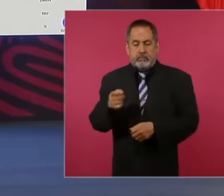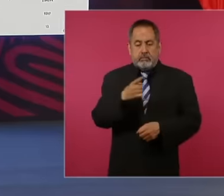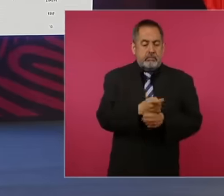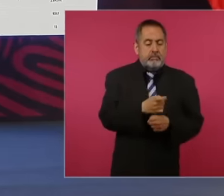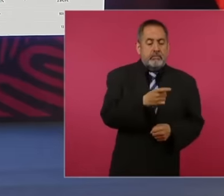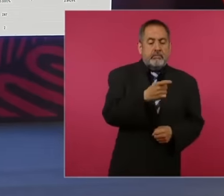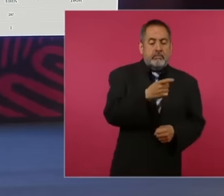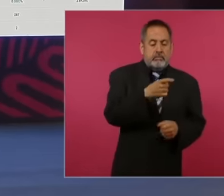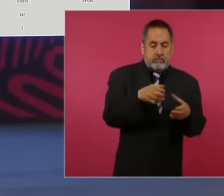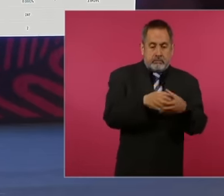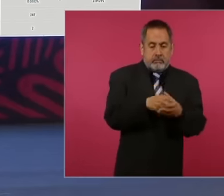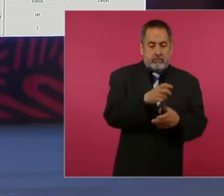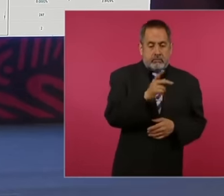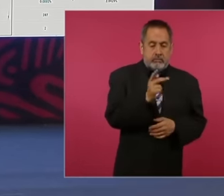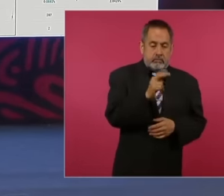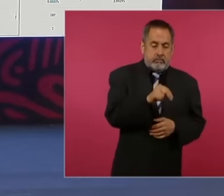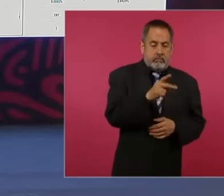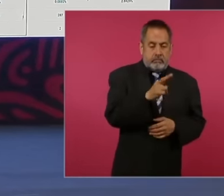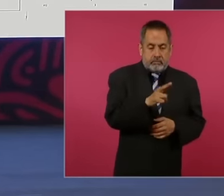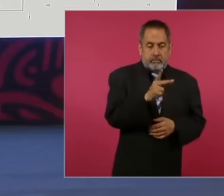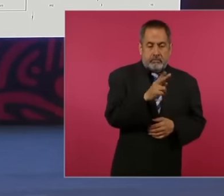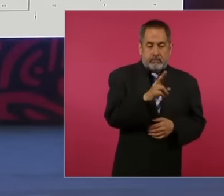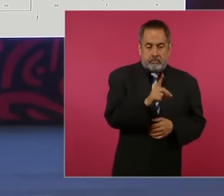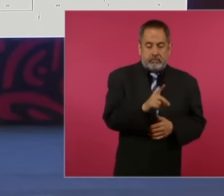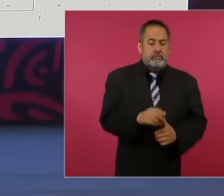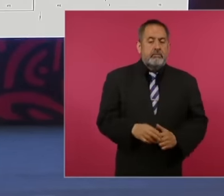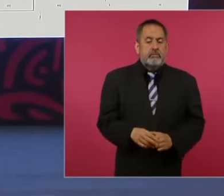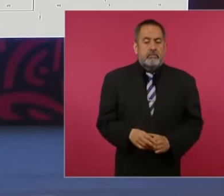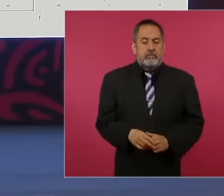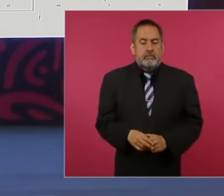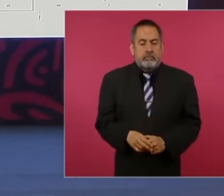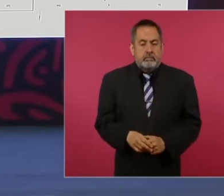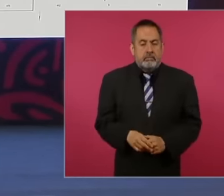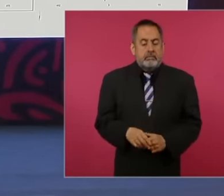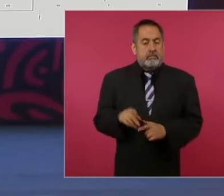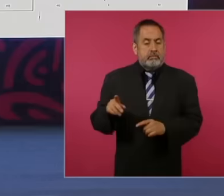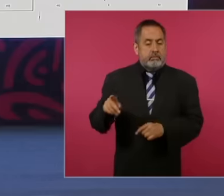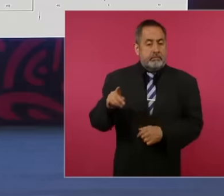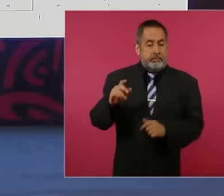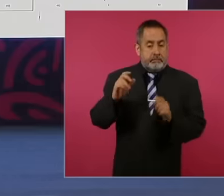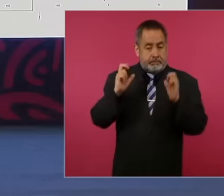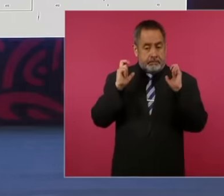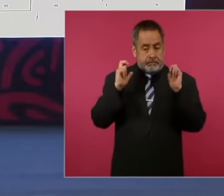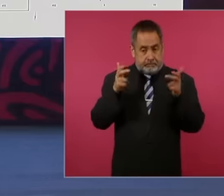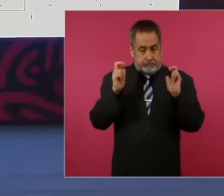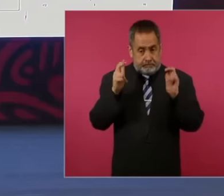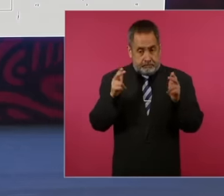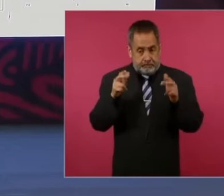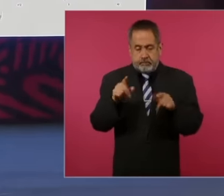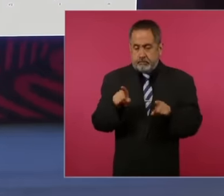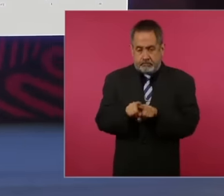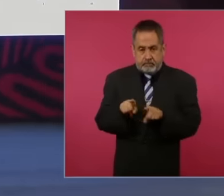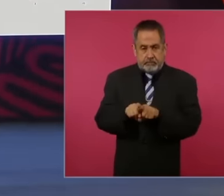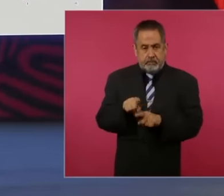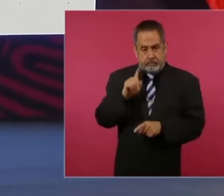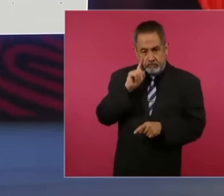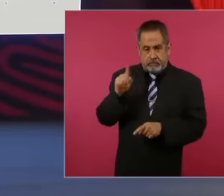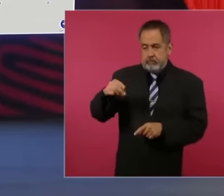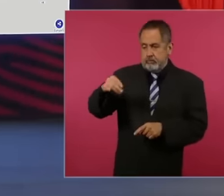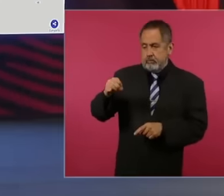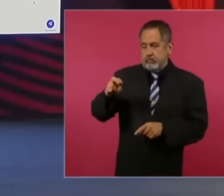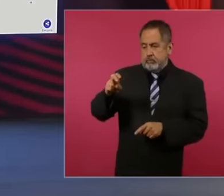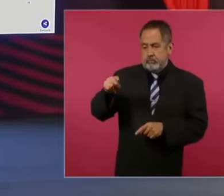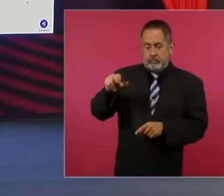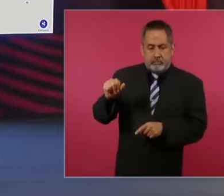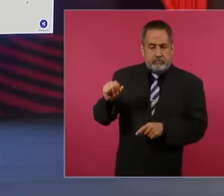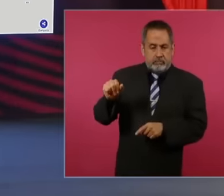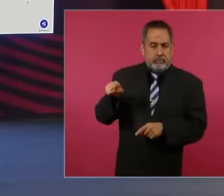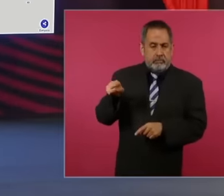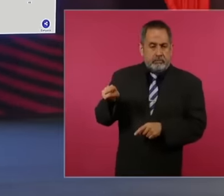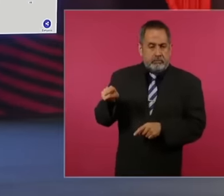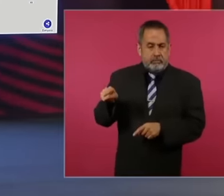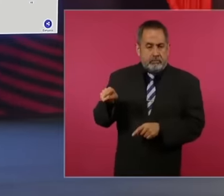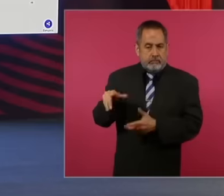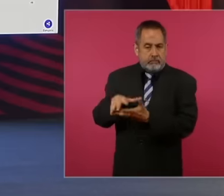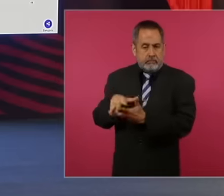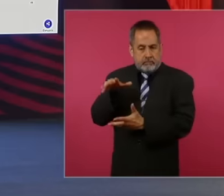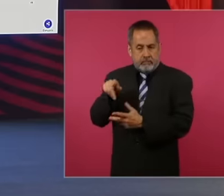PRD forward in the case of Chiapas we can also see morena as the majority the